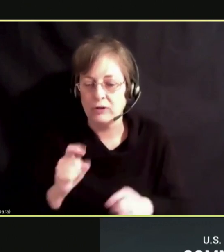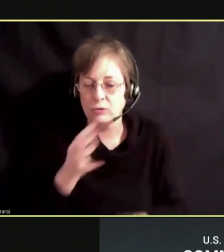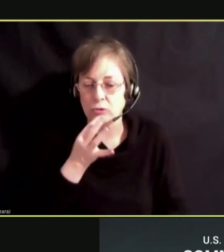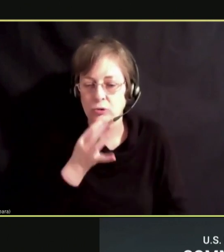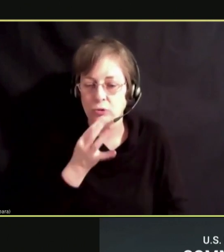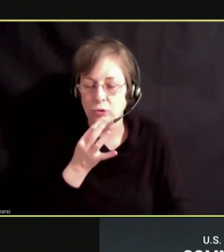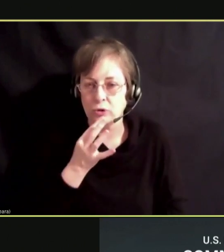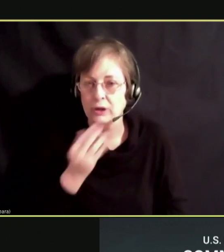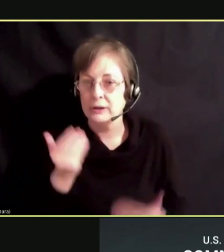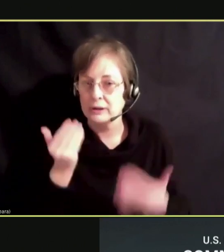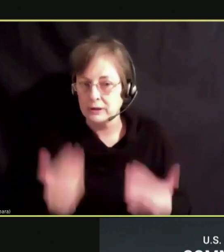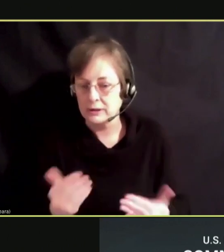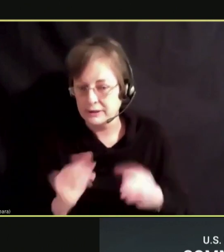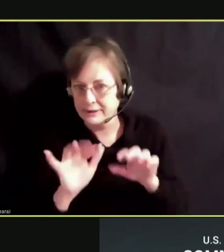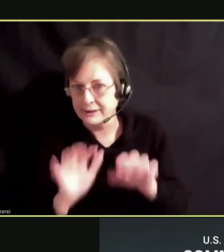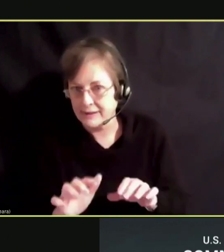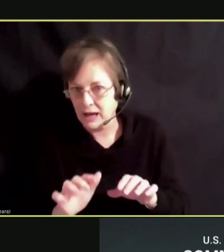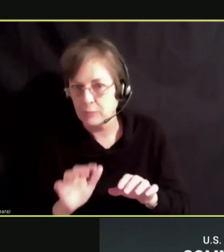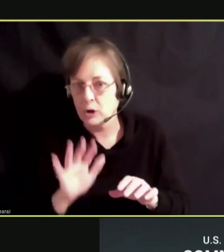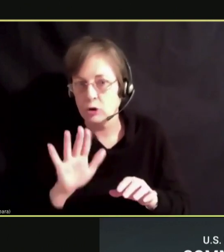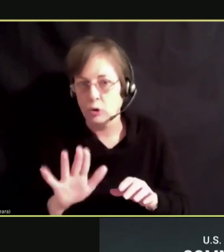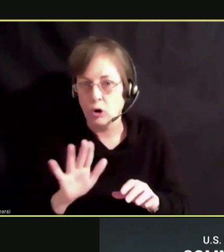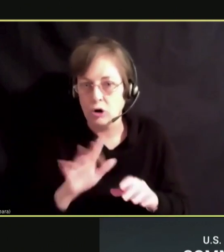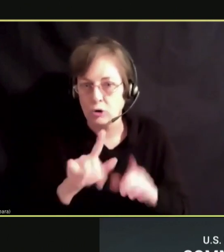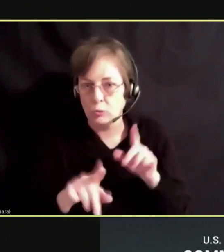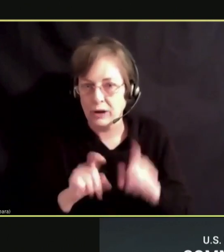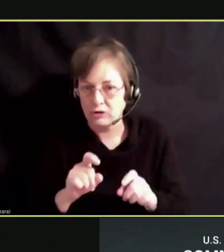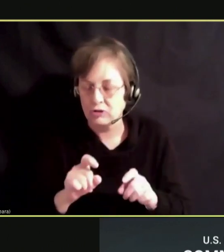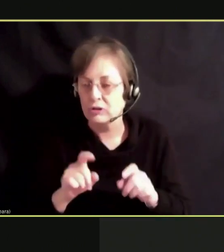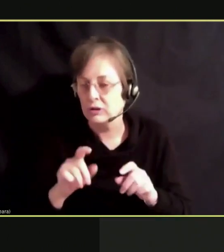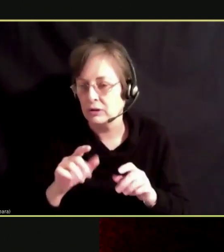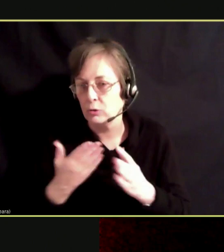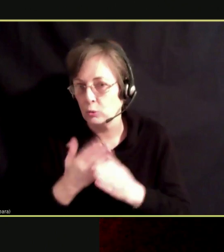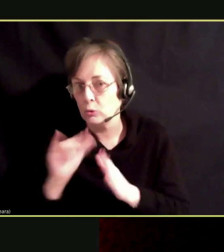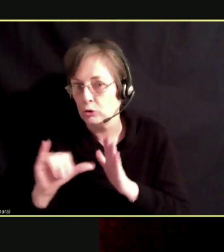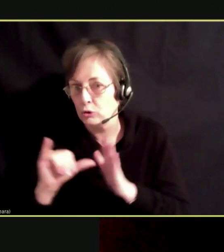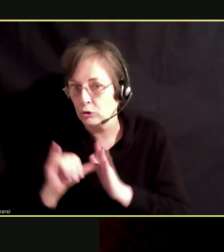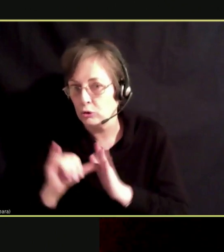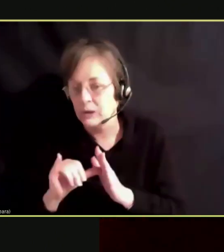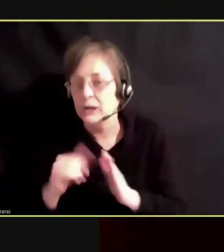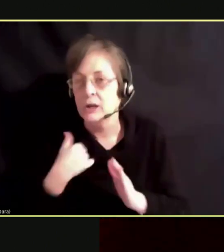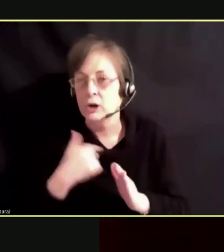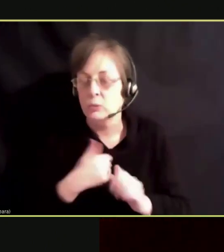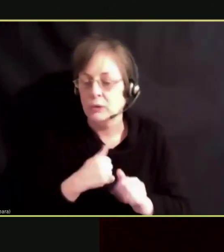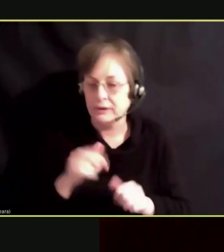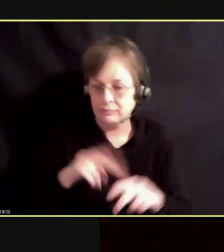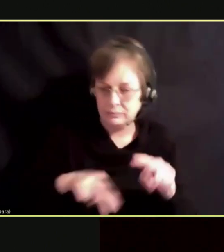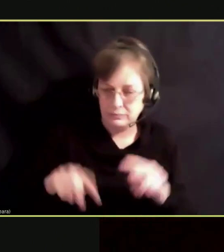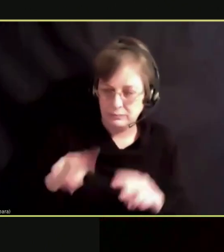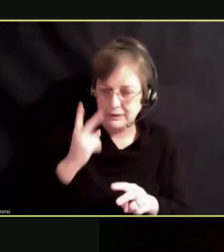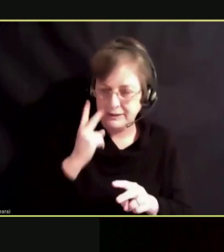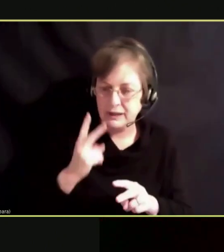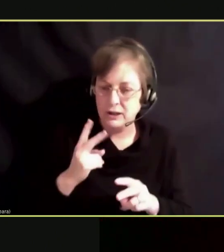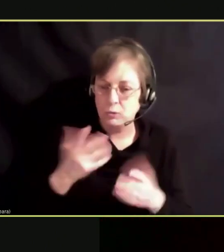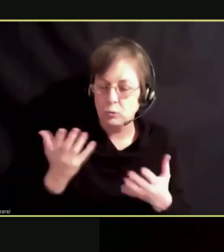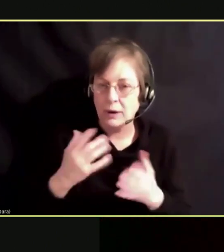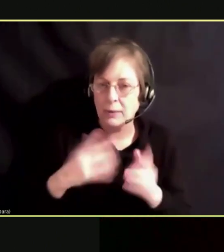TO SUBMIT YOUR QUESTIONS SO WE CAN GET A SENSE OF WHAT PEOPLE WANT TO ADDRESS IN THE LAST PART OF OUR SESSION.